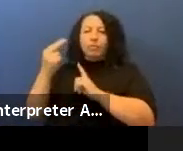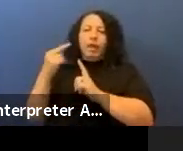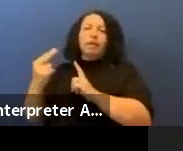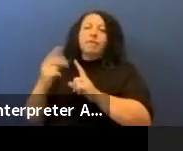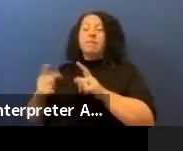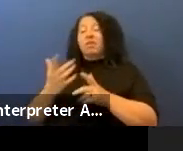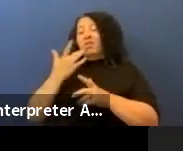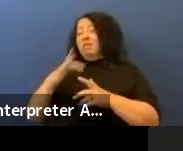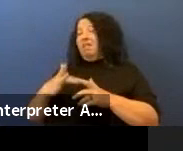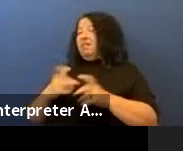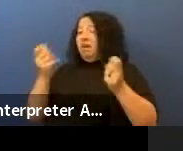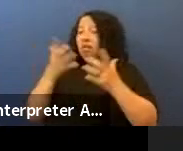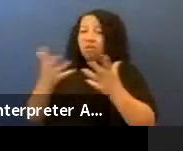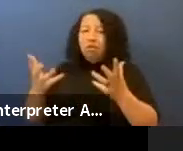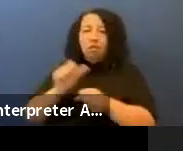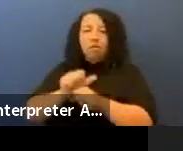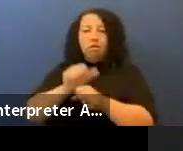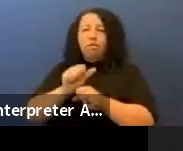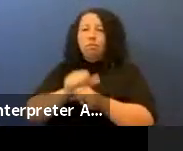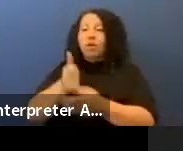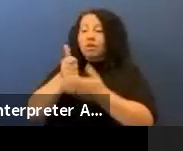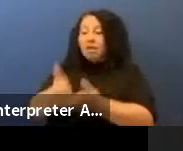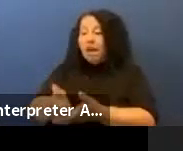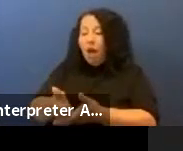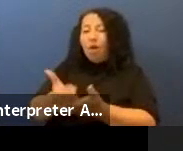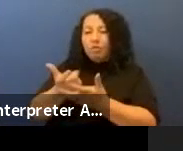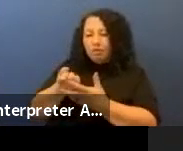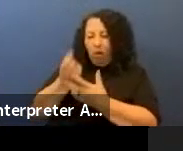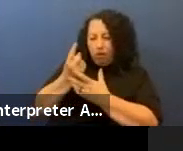really helps the interpretation of Native arts has already been done by the